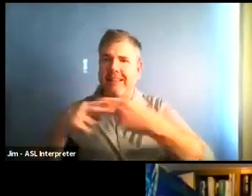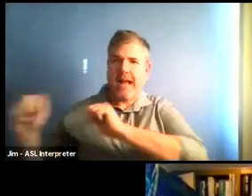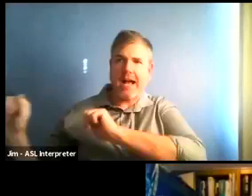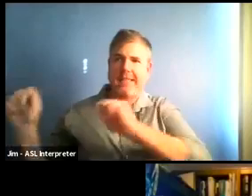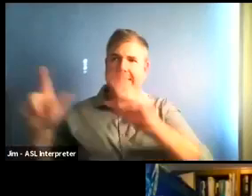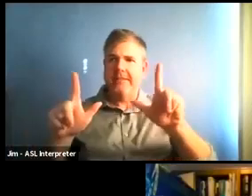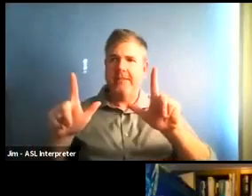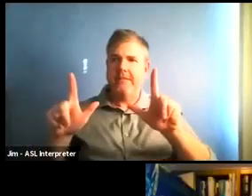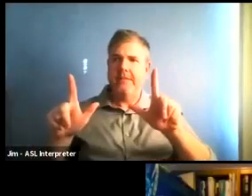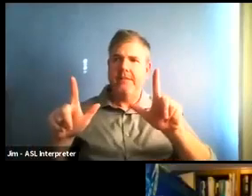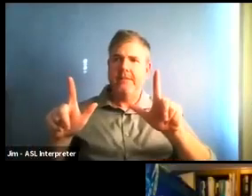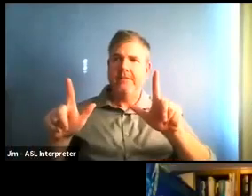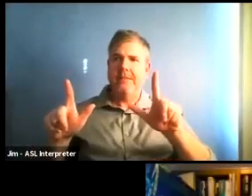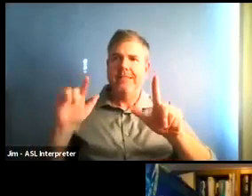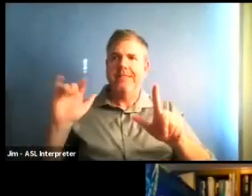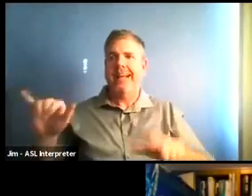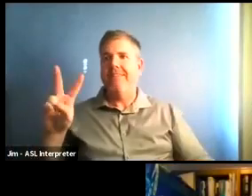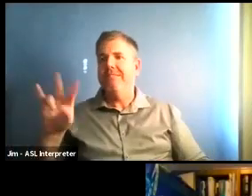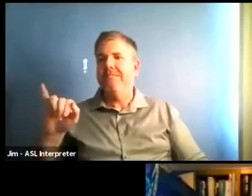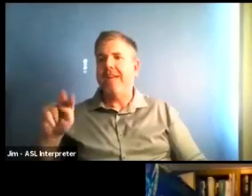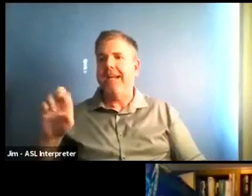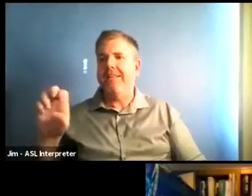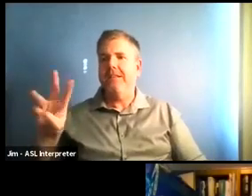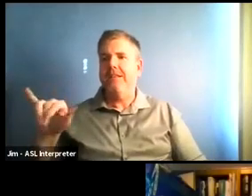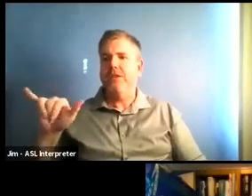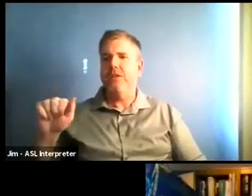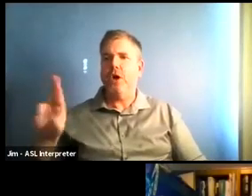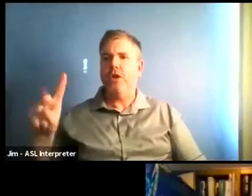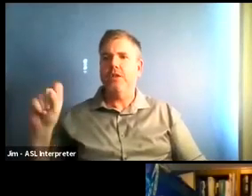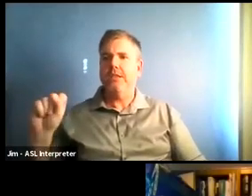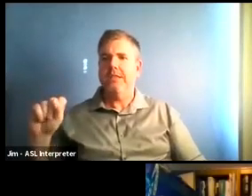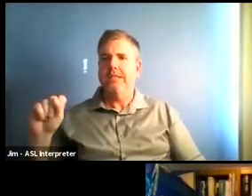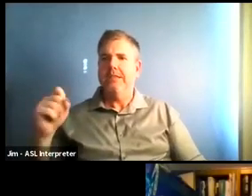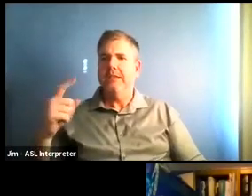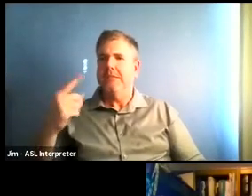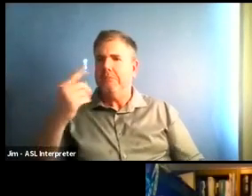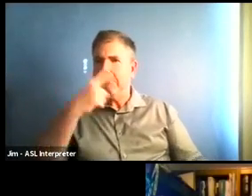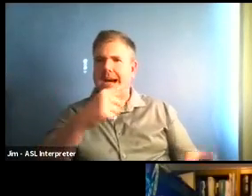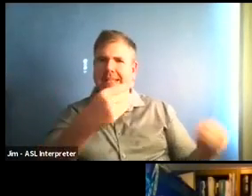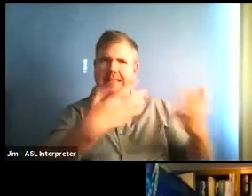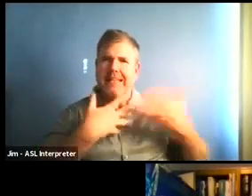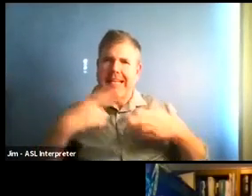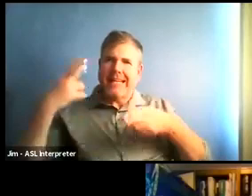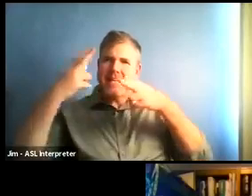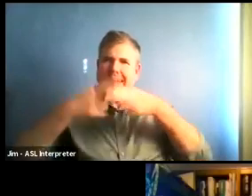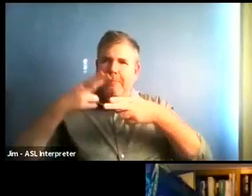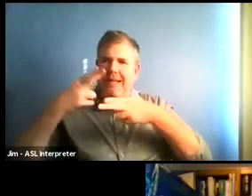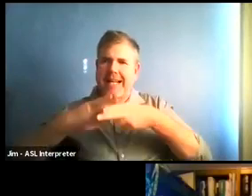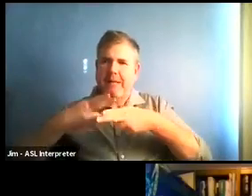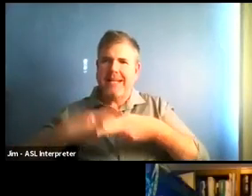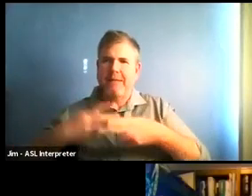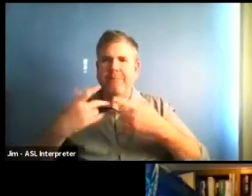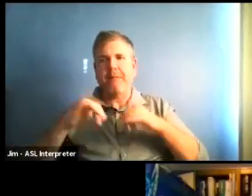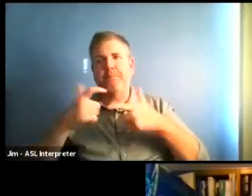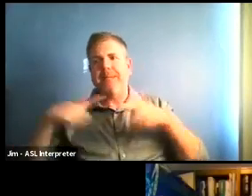And you mentioned what some of the largest ones were. That seems like a very large number of of businesses.